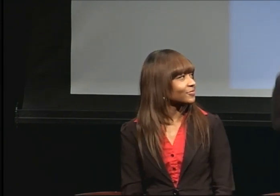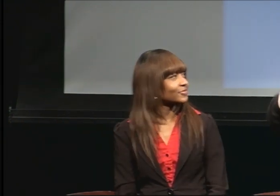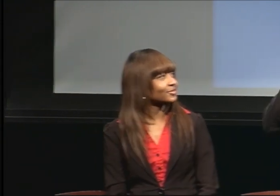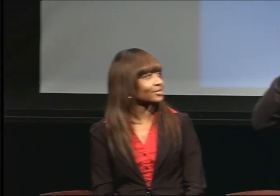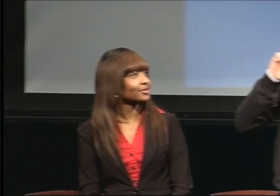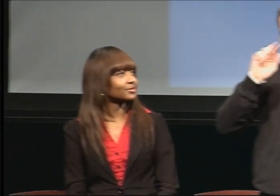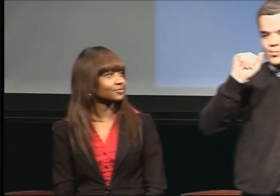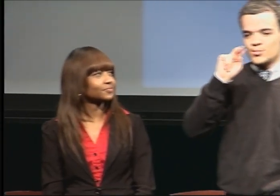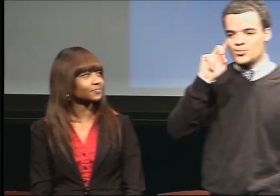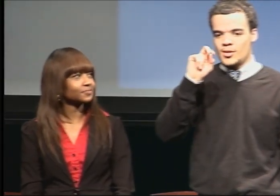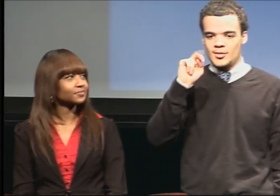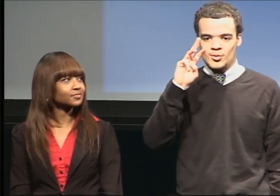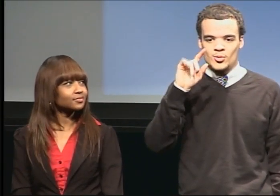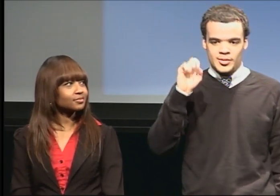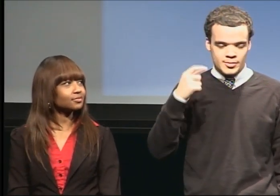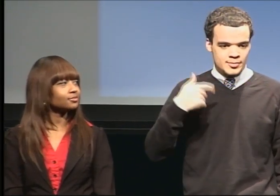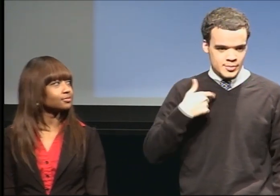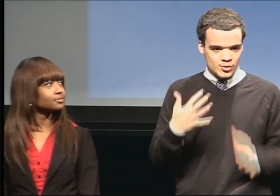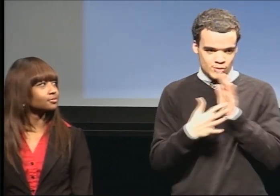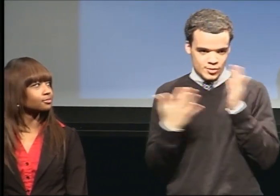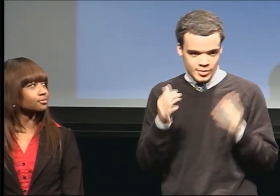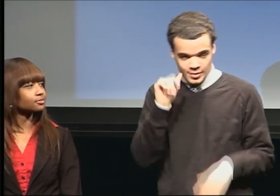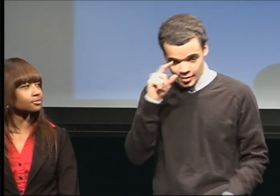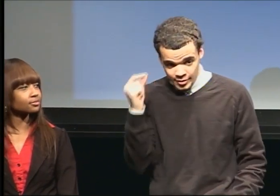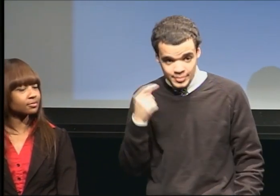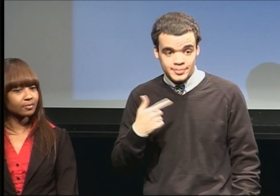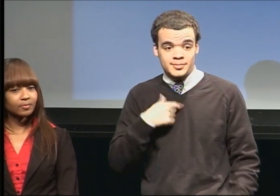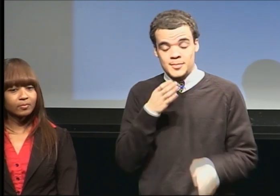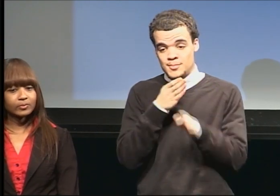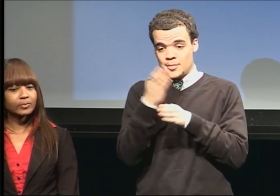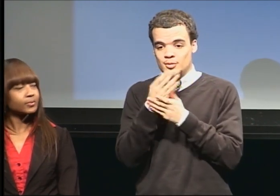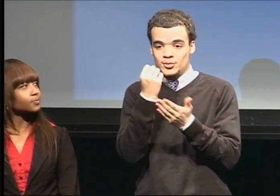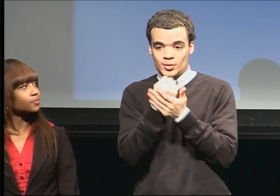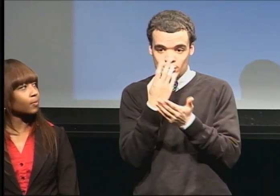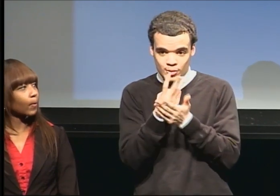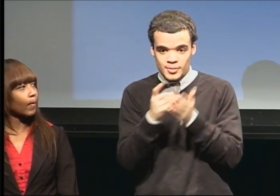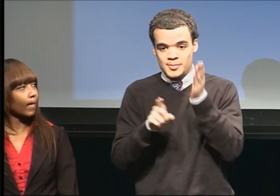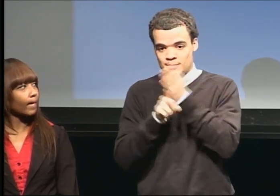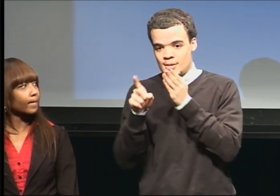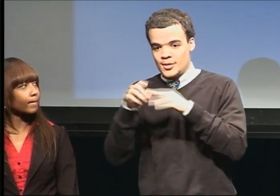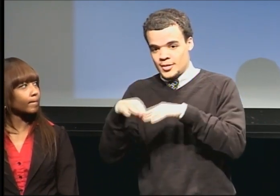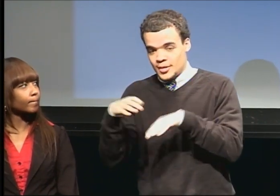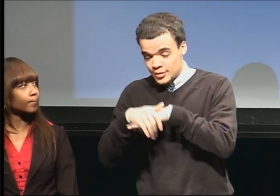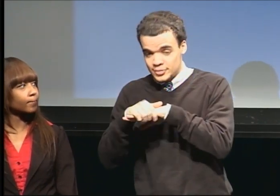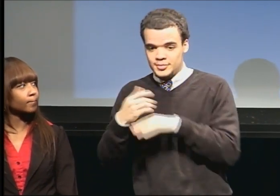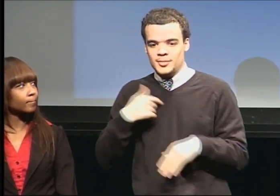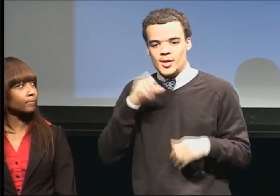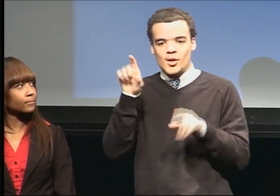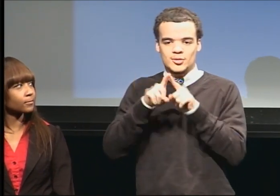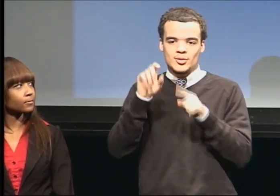majoring in social work and minoring in English. I'm also the Student Body Government Director of Diversity. Hello.